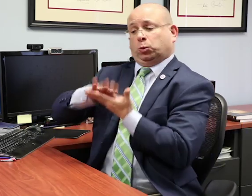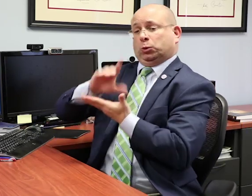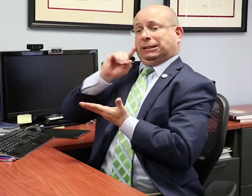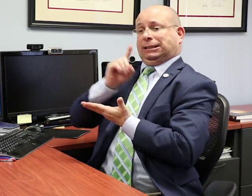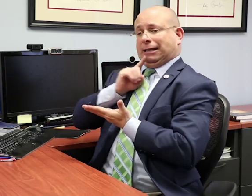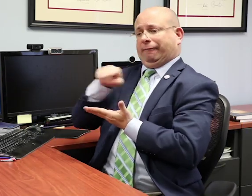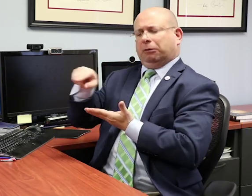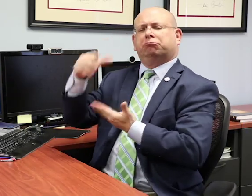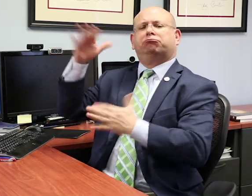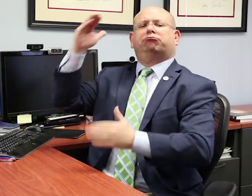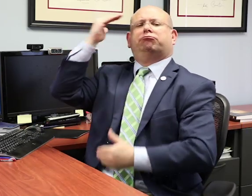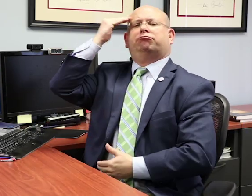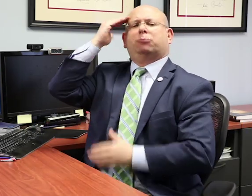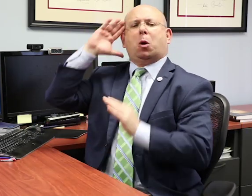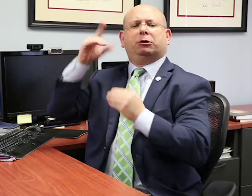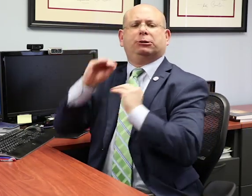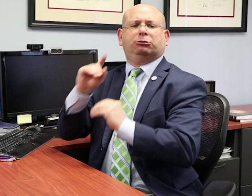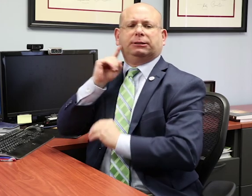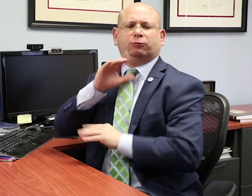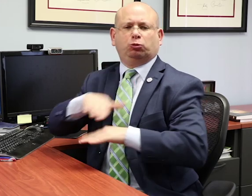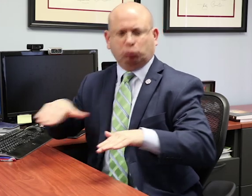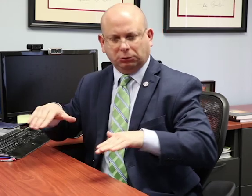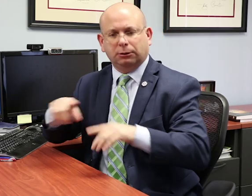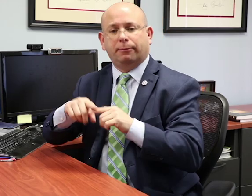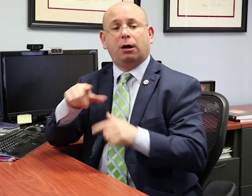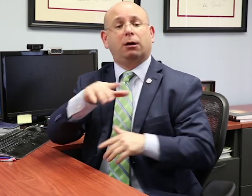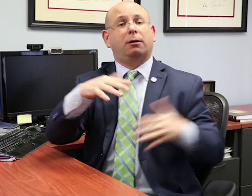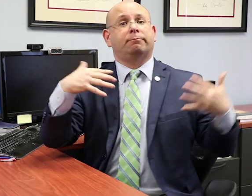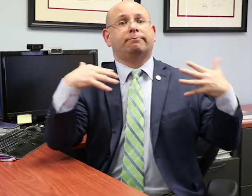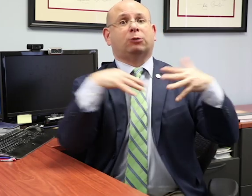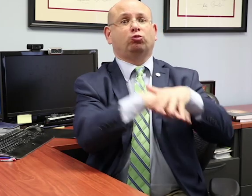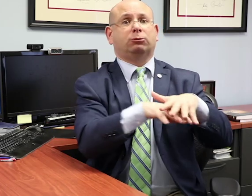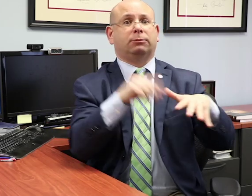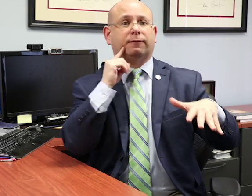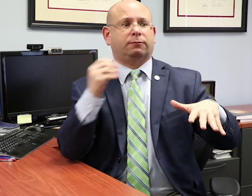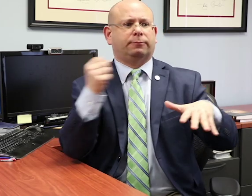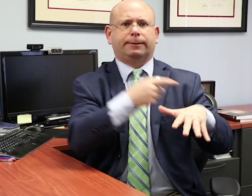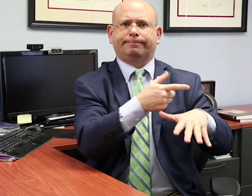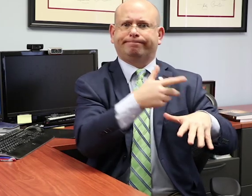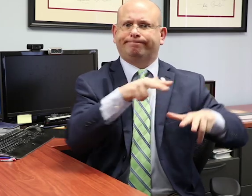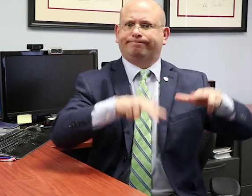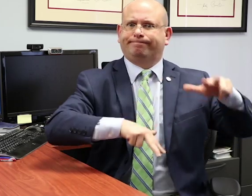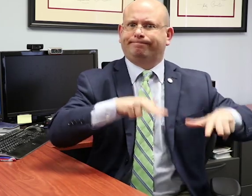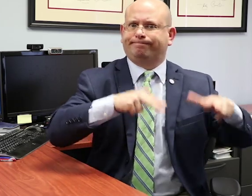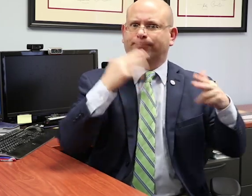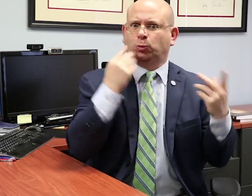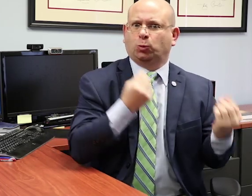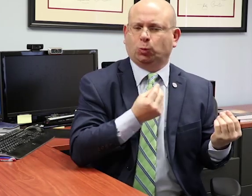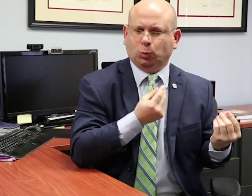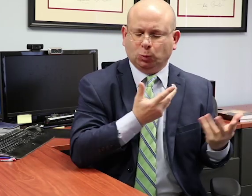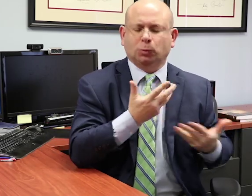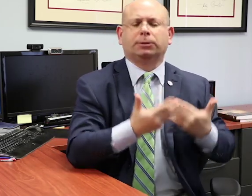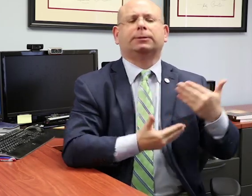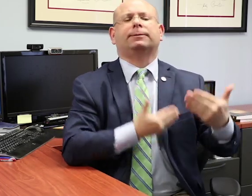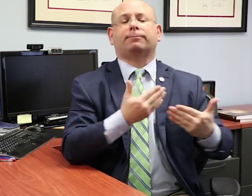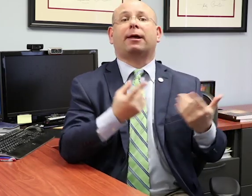provide quality education to the deaf and hard of hearing students. However, as the IDEA began in 1975, many school districts were unsure how to educate mainstreamed deaf students.